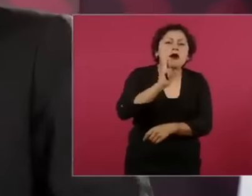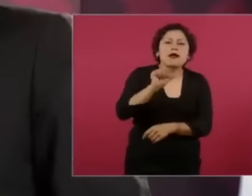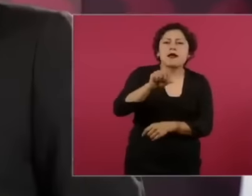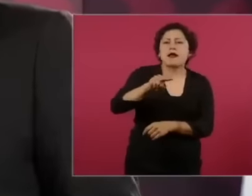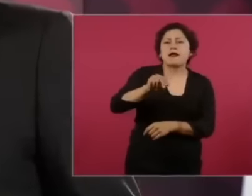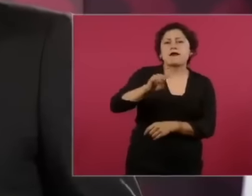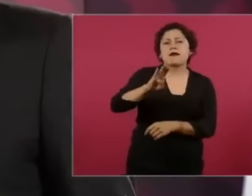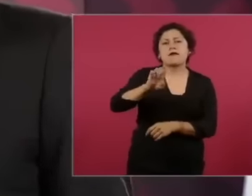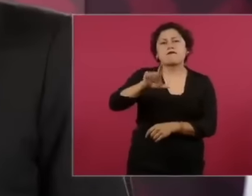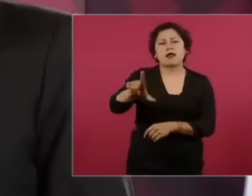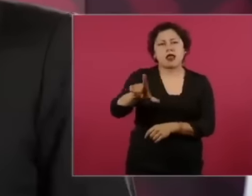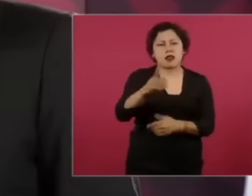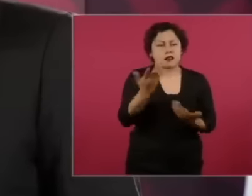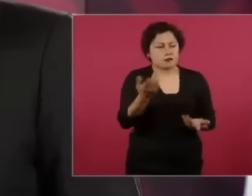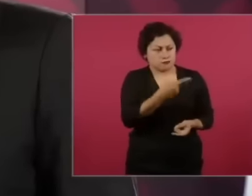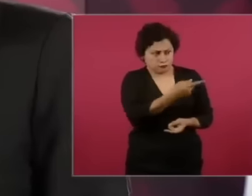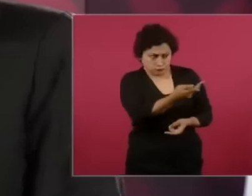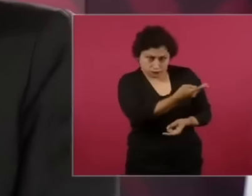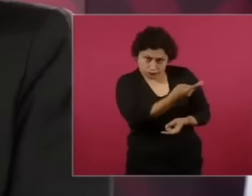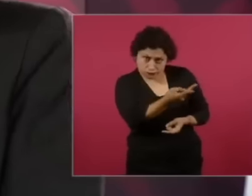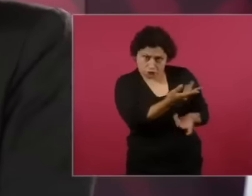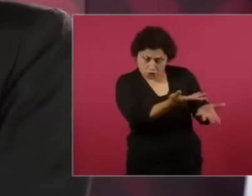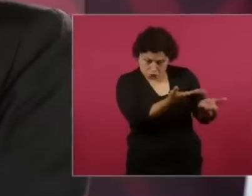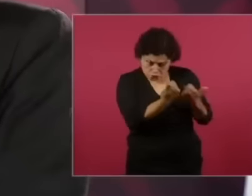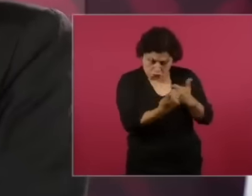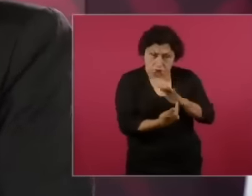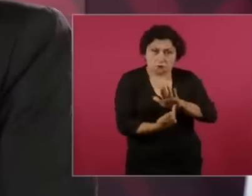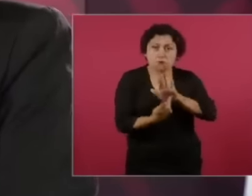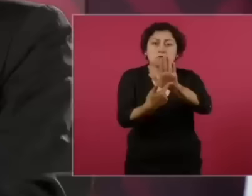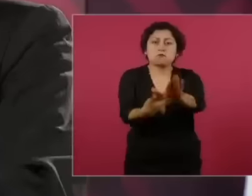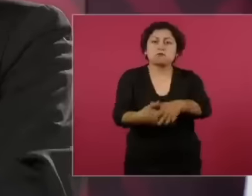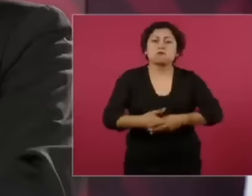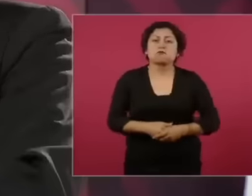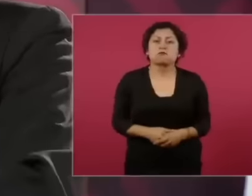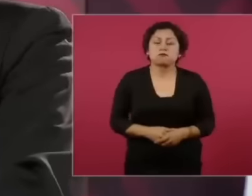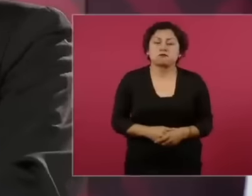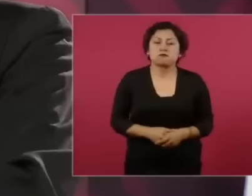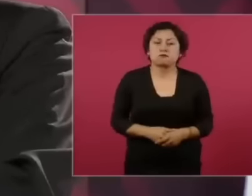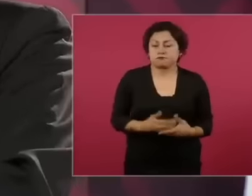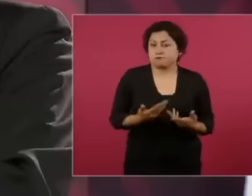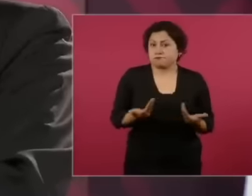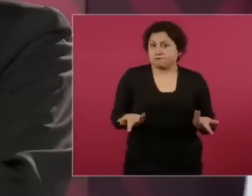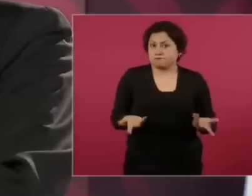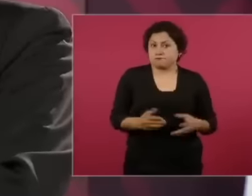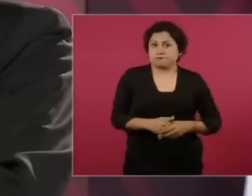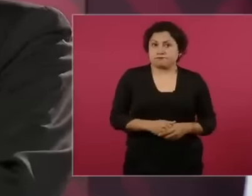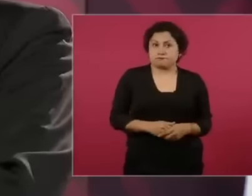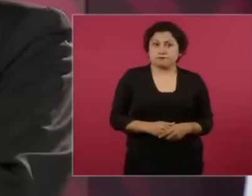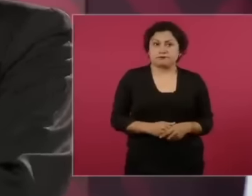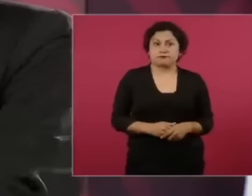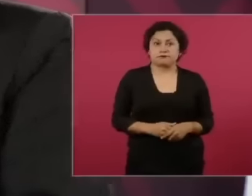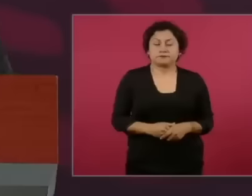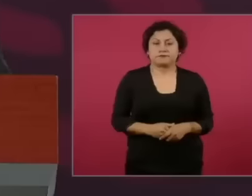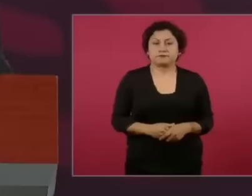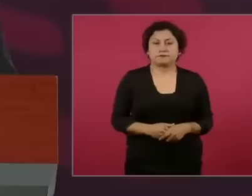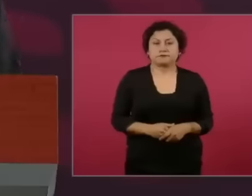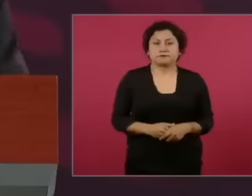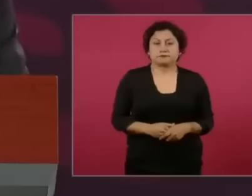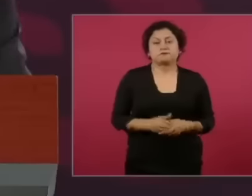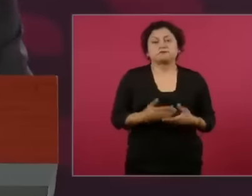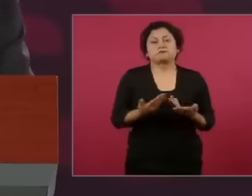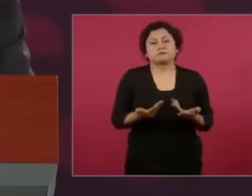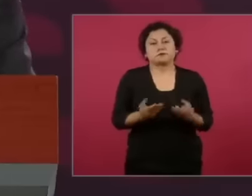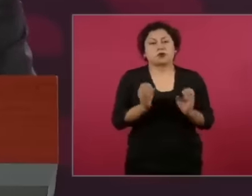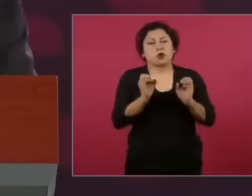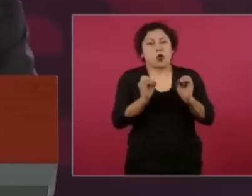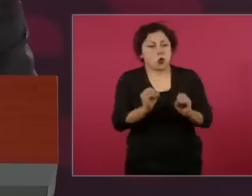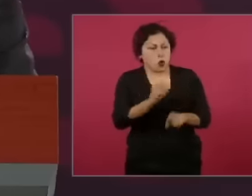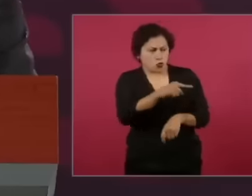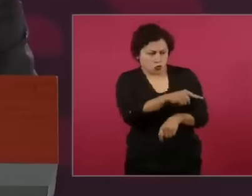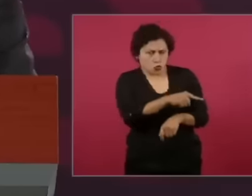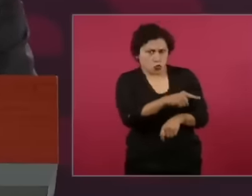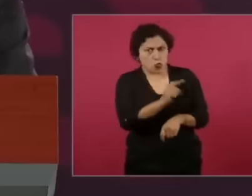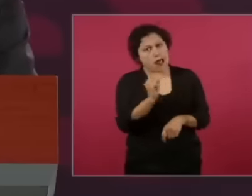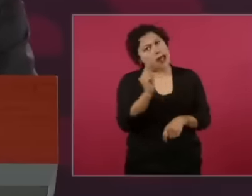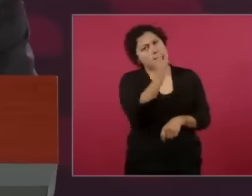this does not fail, he should ask his friends at the DEA for the